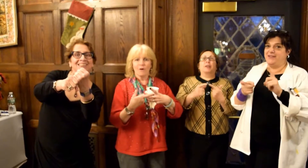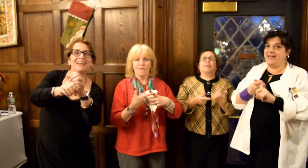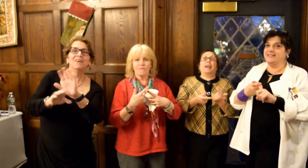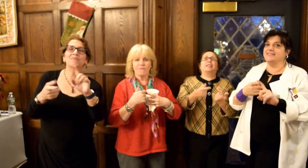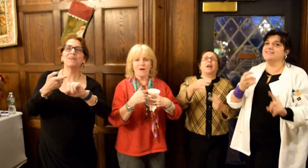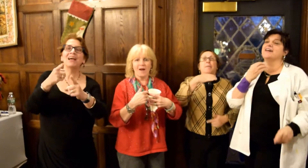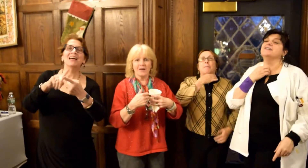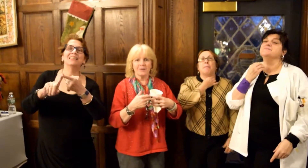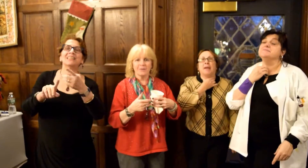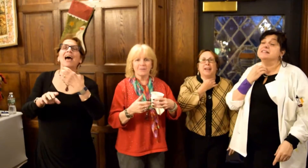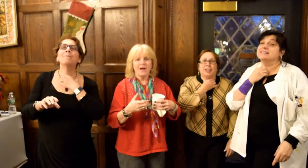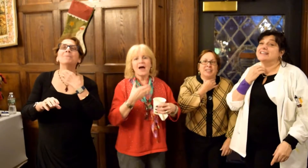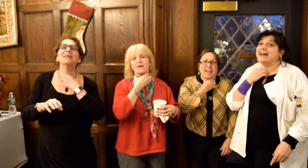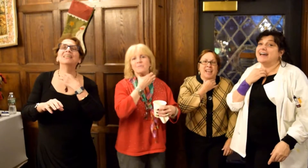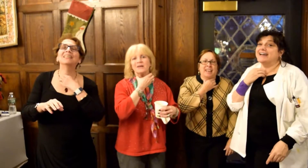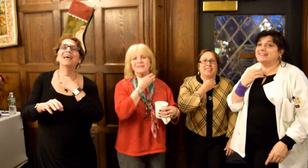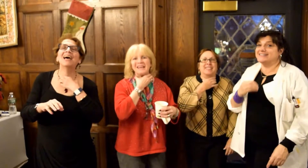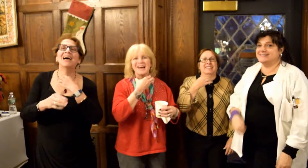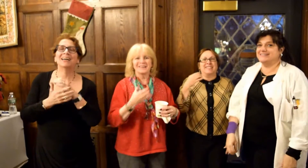from your friends at Mill Neck!